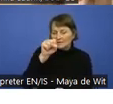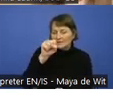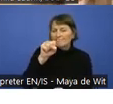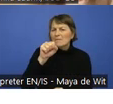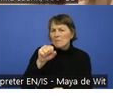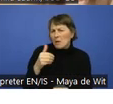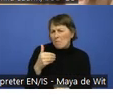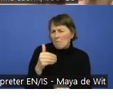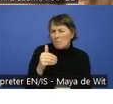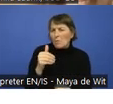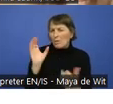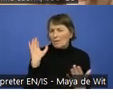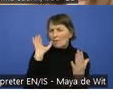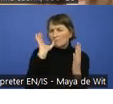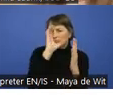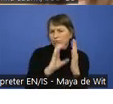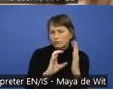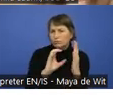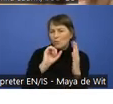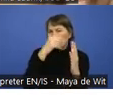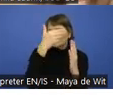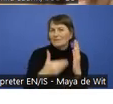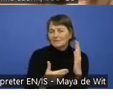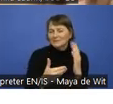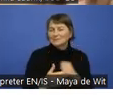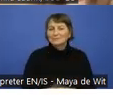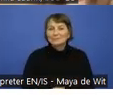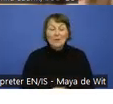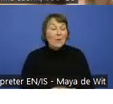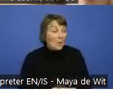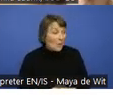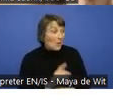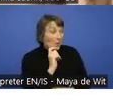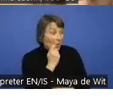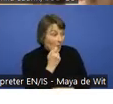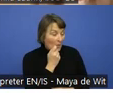That's so cool. We are now covering I think 100 countries.